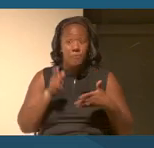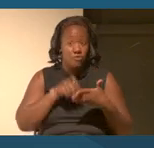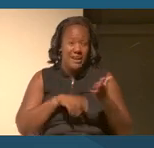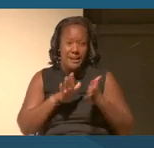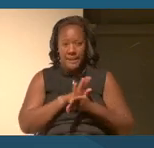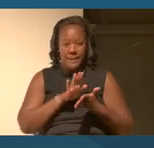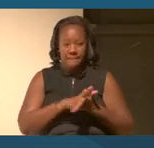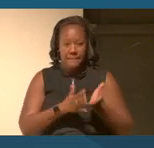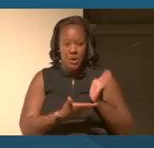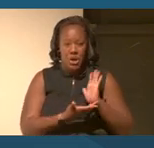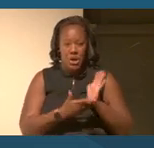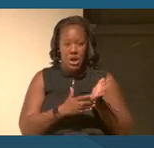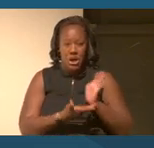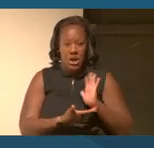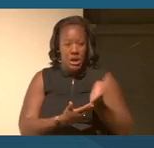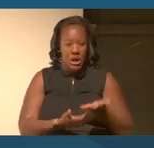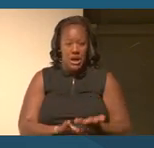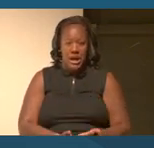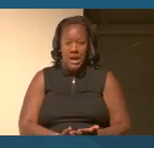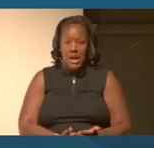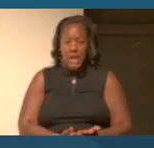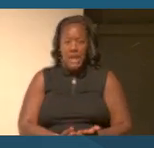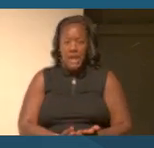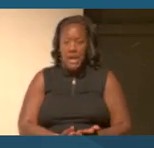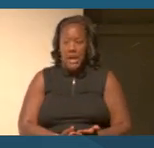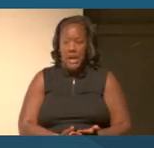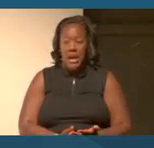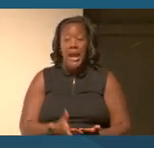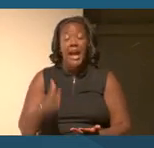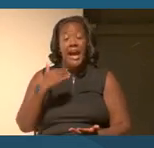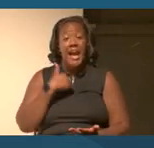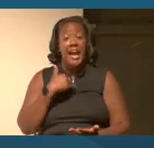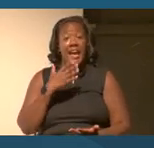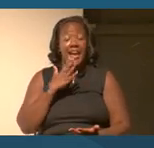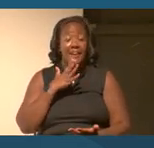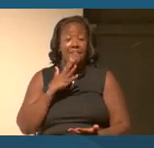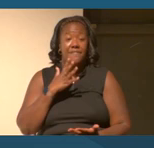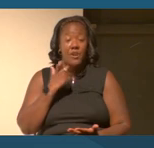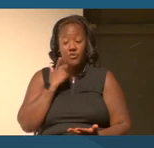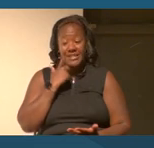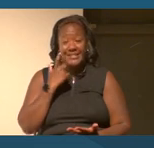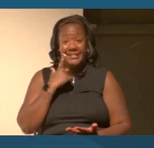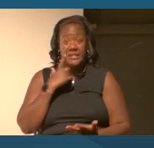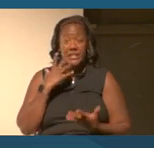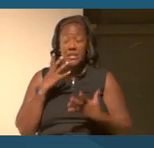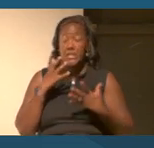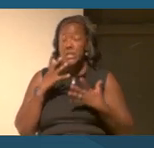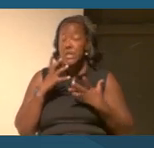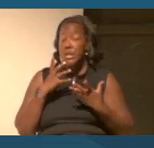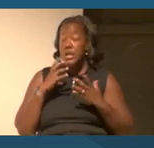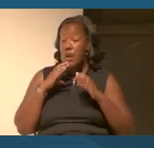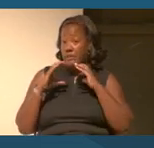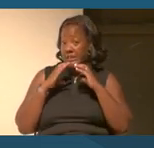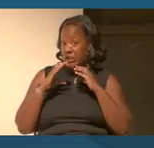So I'm gonna go to a very contemporary conversation, a very set of very challenging one about just